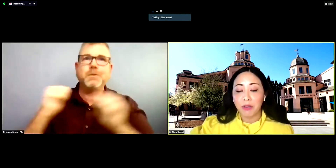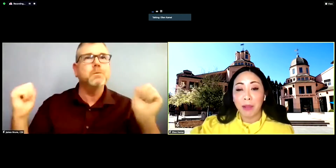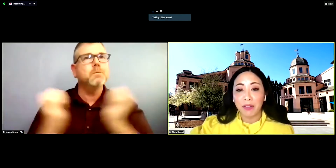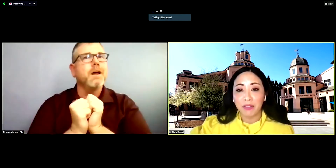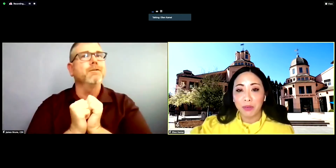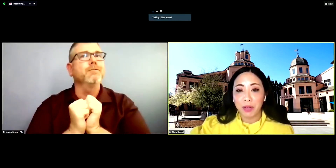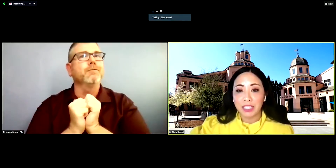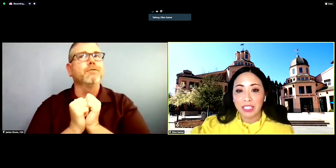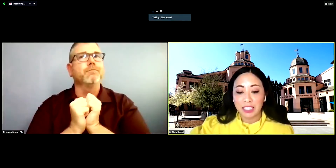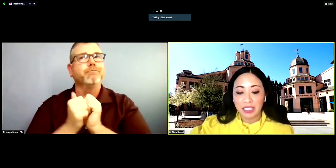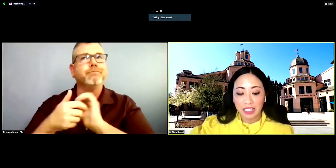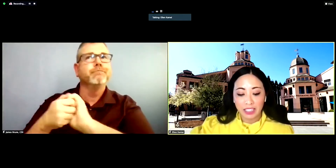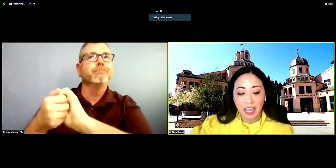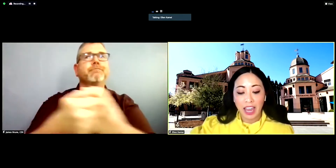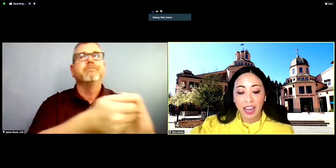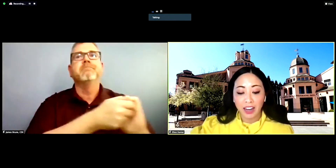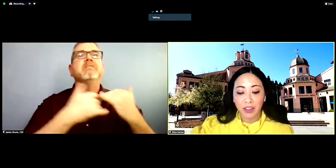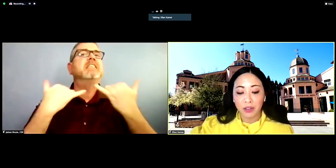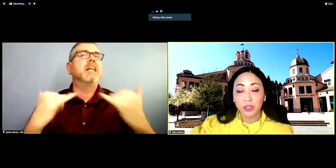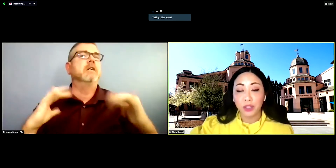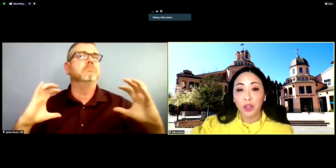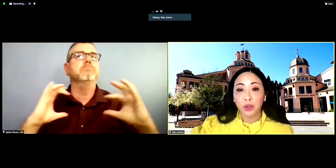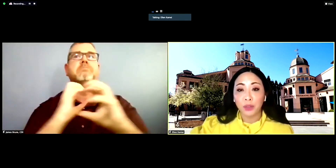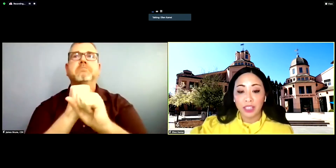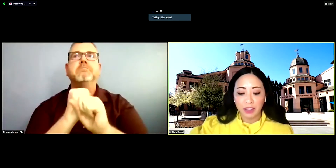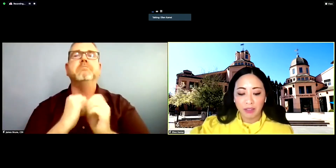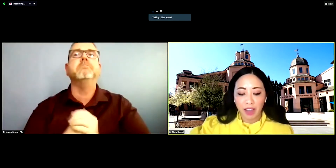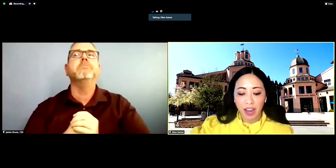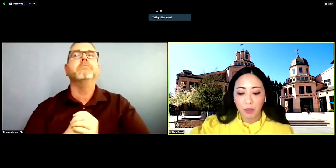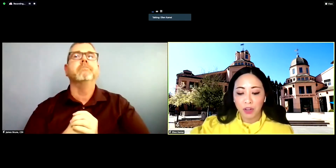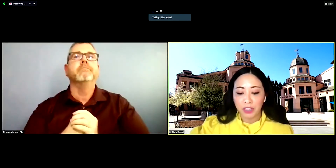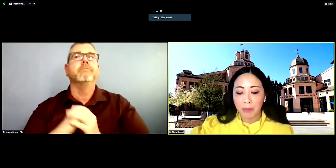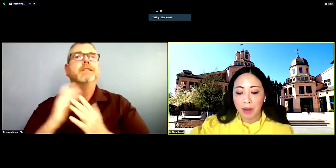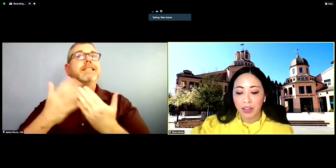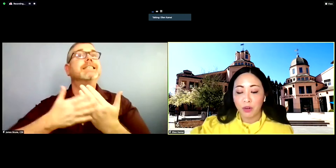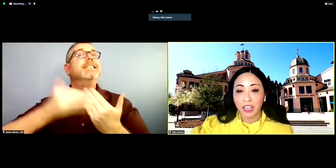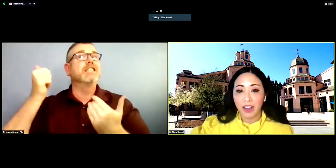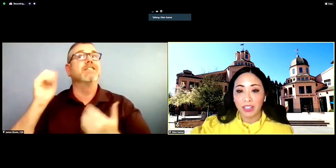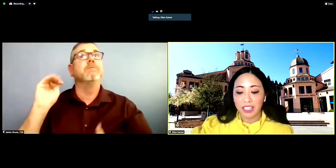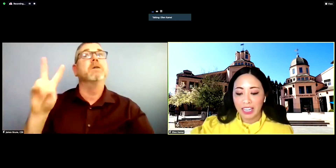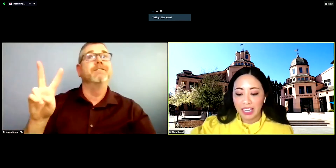for Mountain View residents and others who live and work nearby in north county